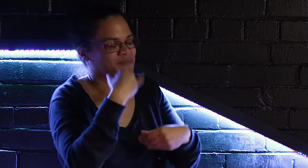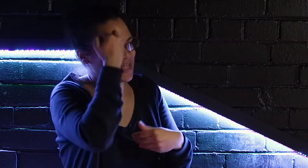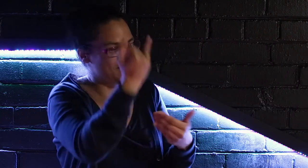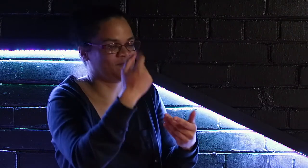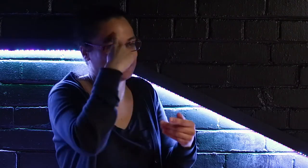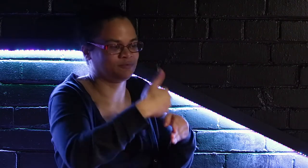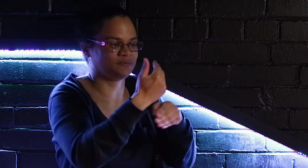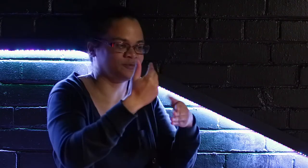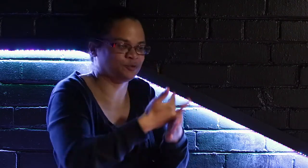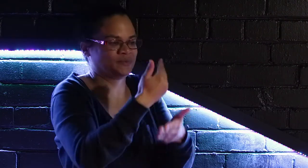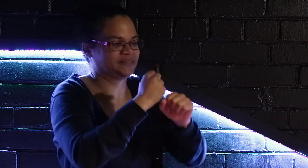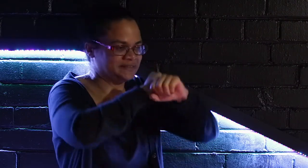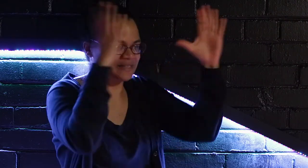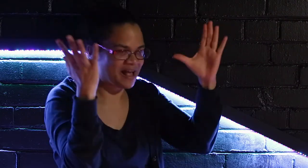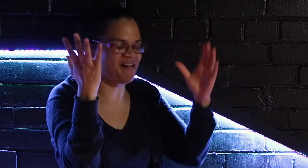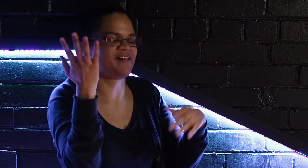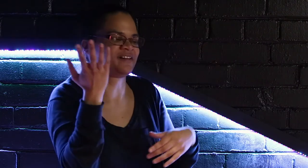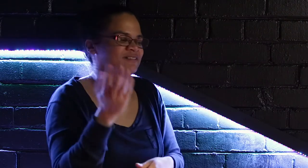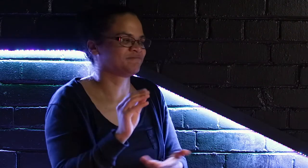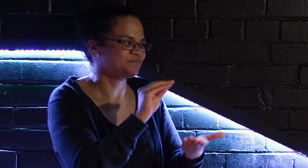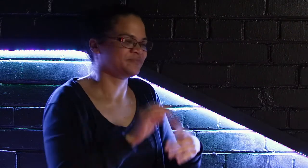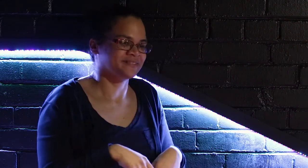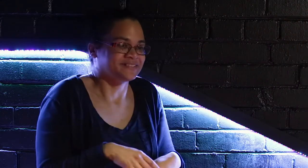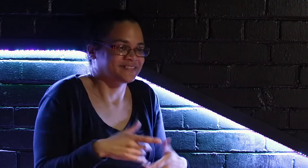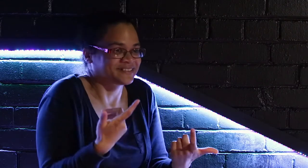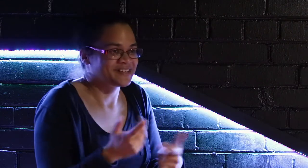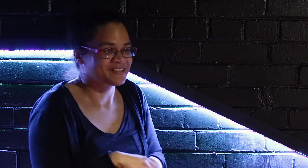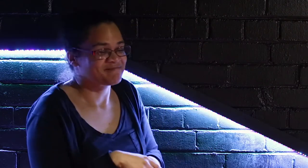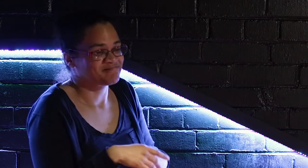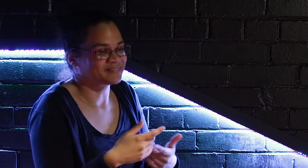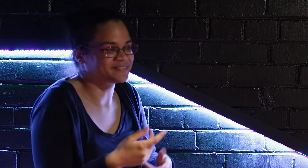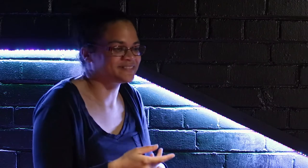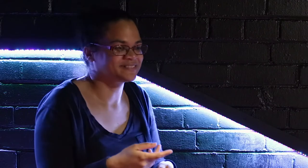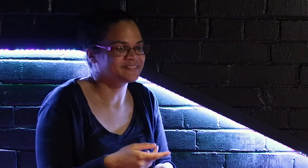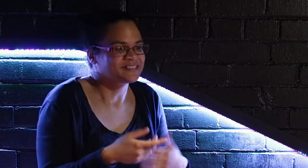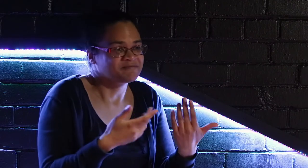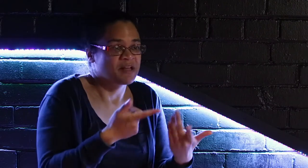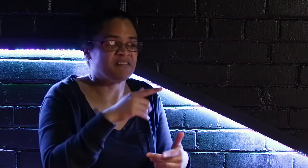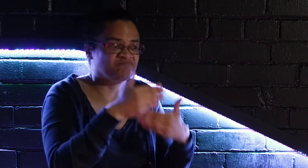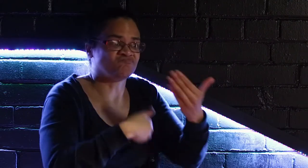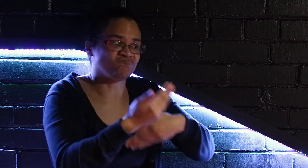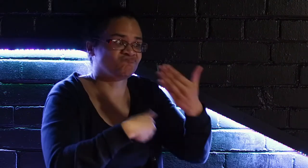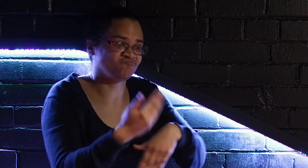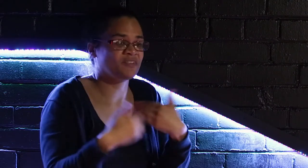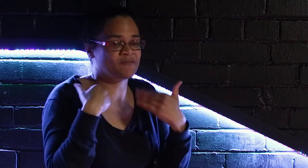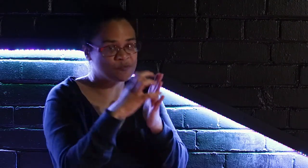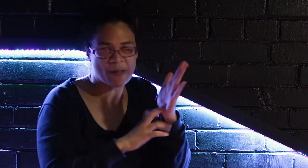So that has given us some ideas on how to move forward in writing our scenes and continuing on with the script.